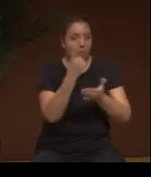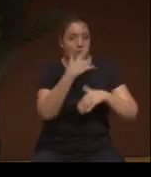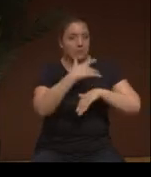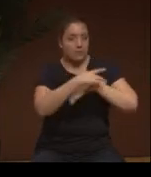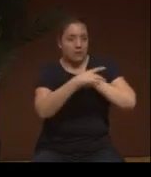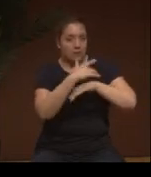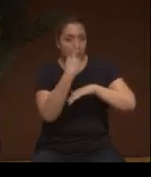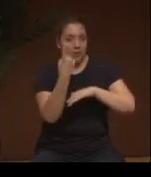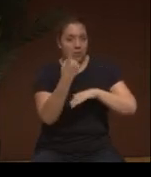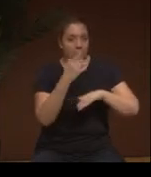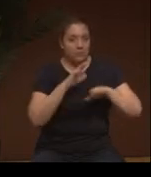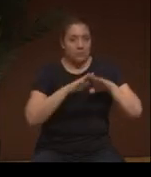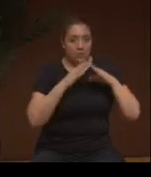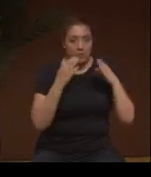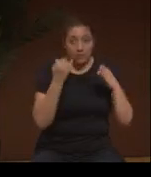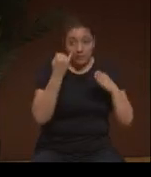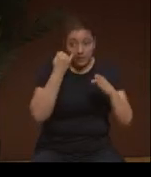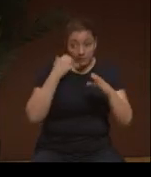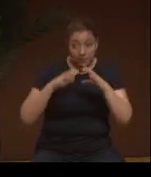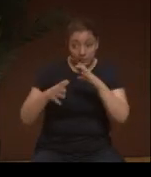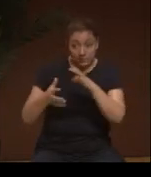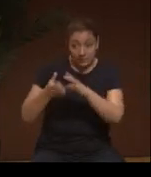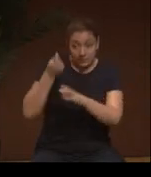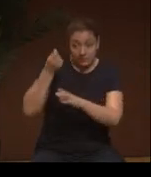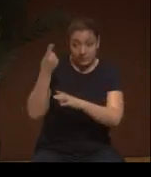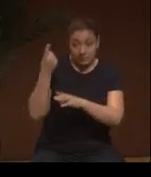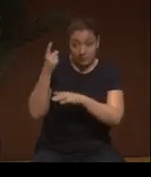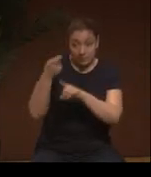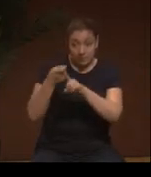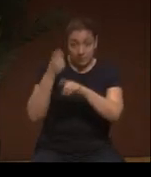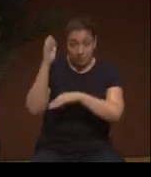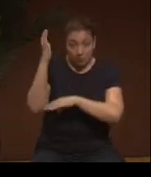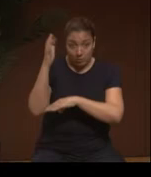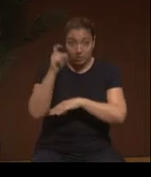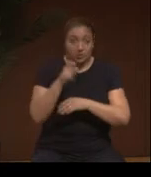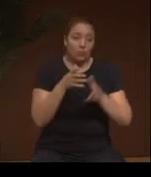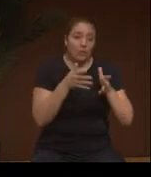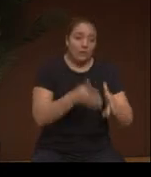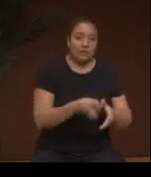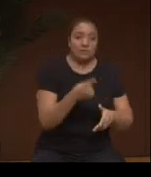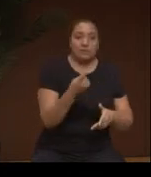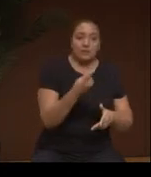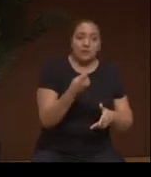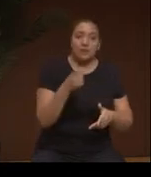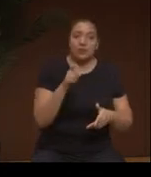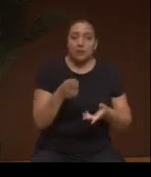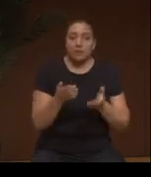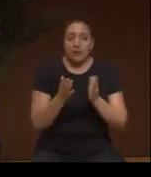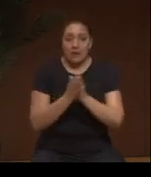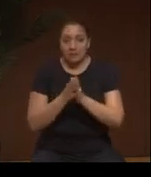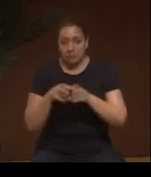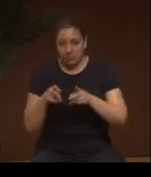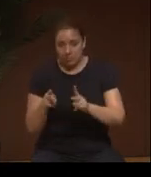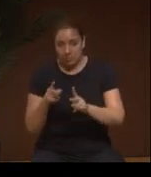But when you take something from the woods, you also leave something, in exchange. You ask permission, and you leave.